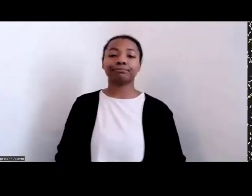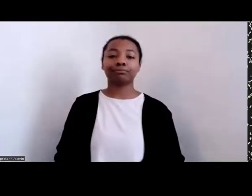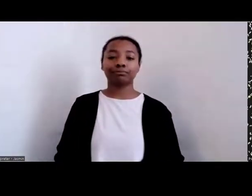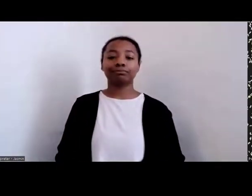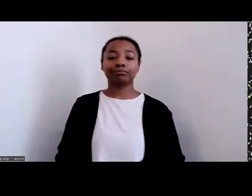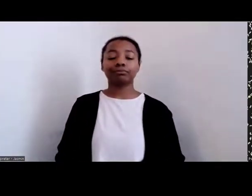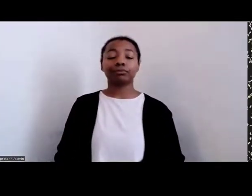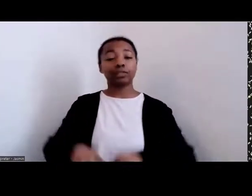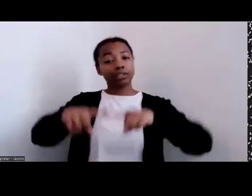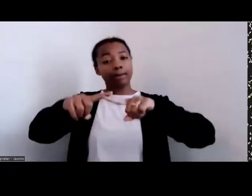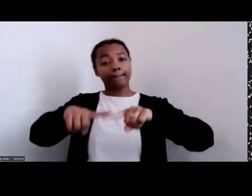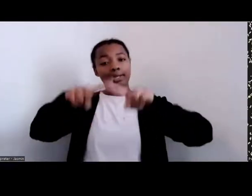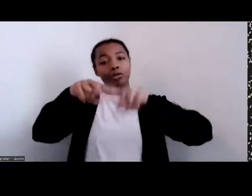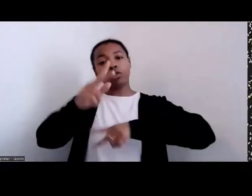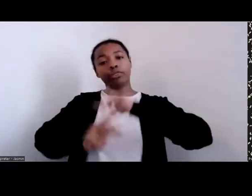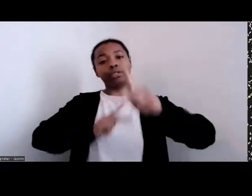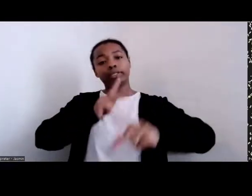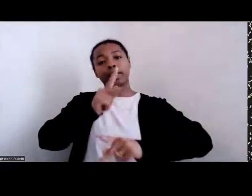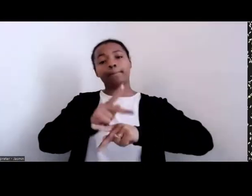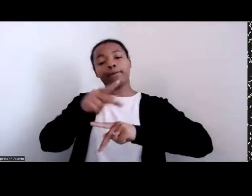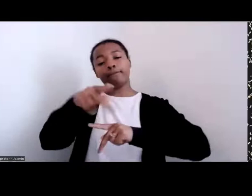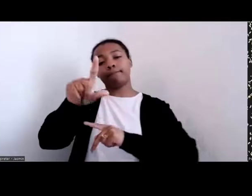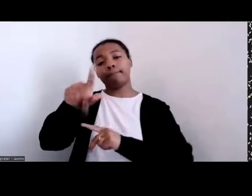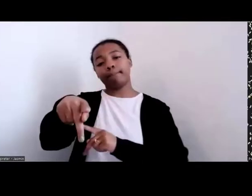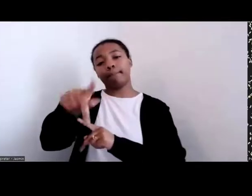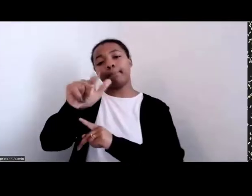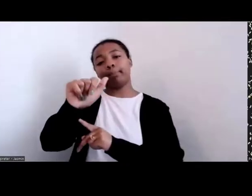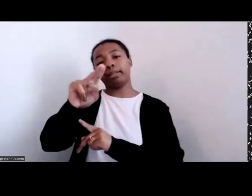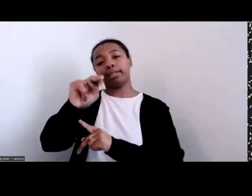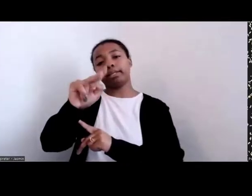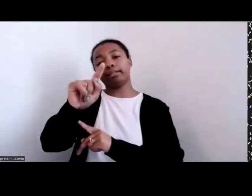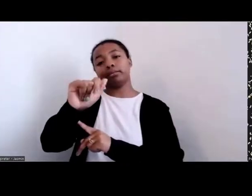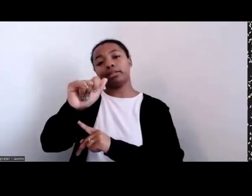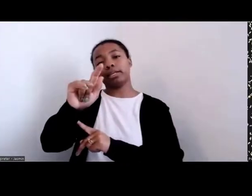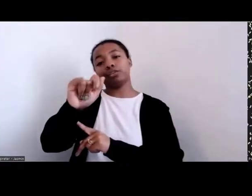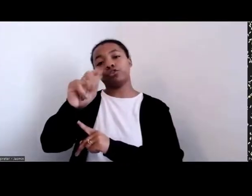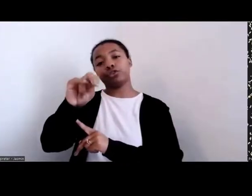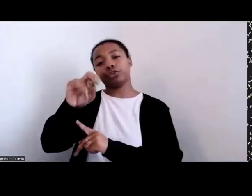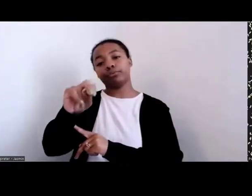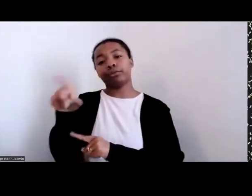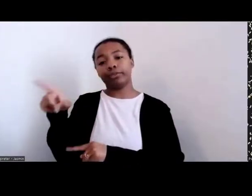plantation that they were living on, some did have gardens, some